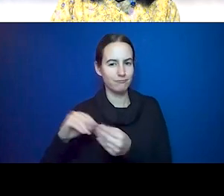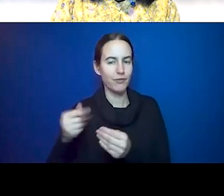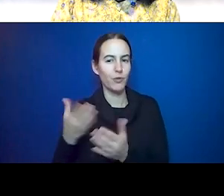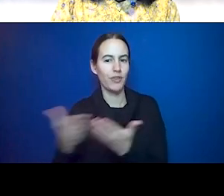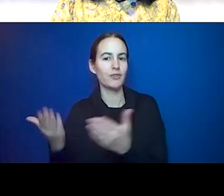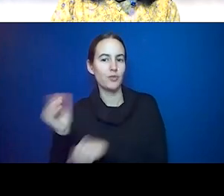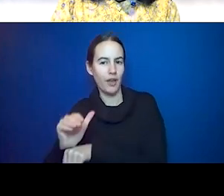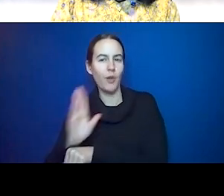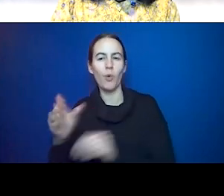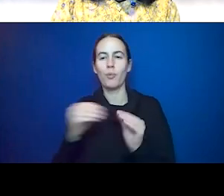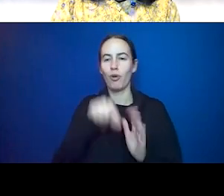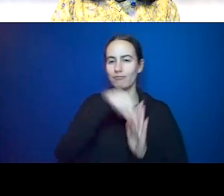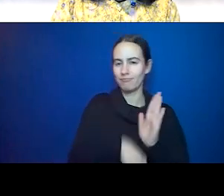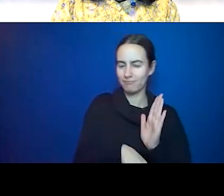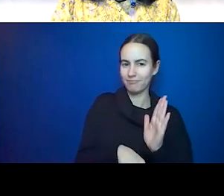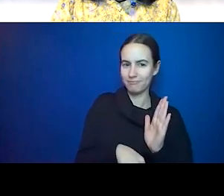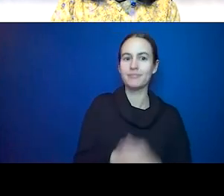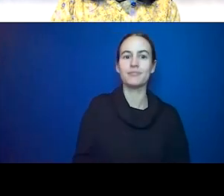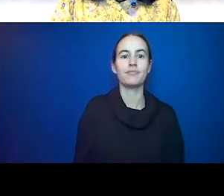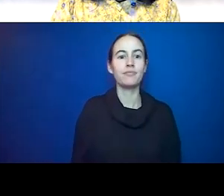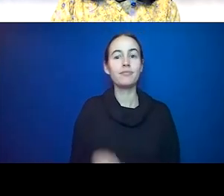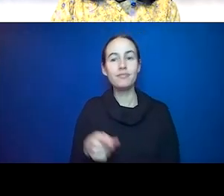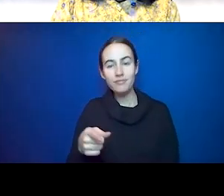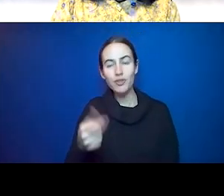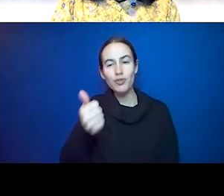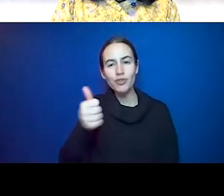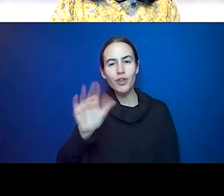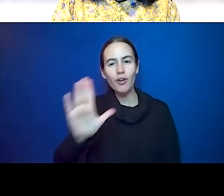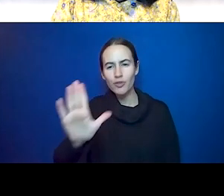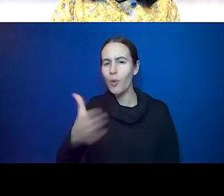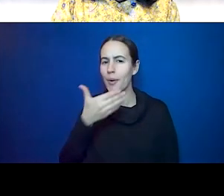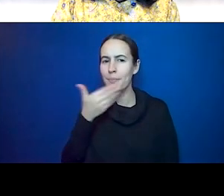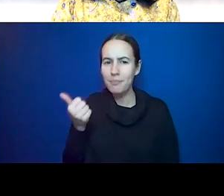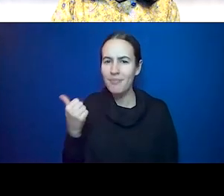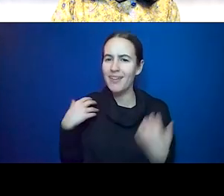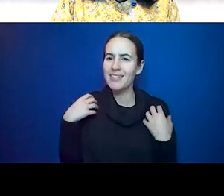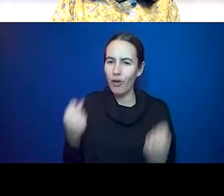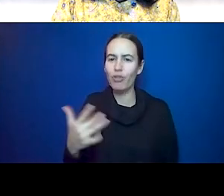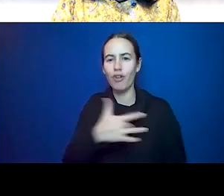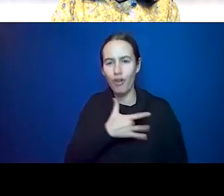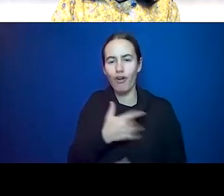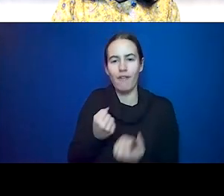your own best health heart advocate. Know the early warning sciences of heart